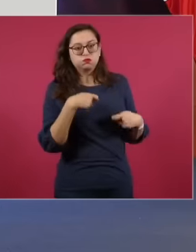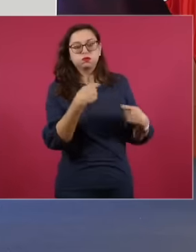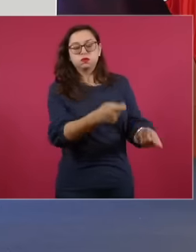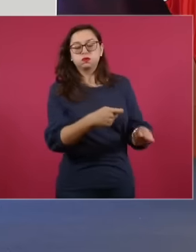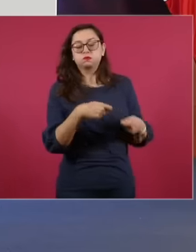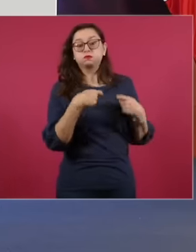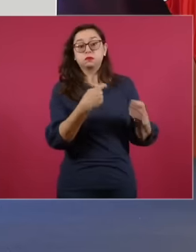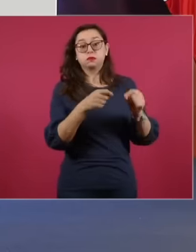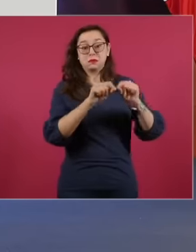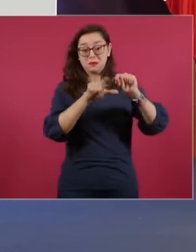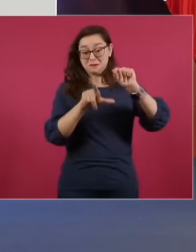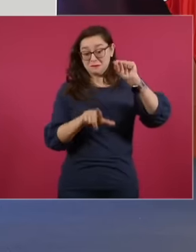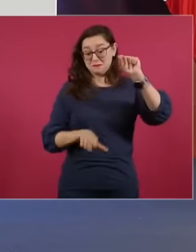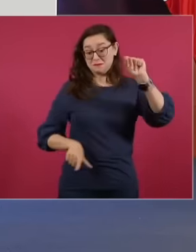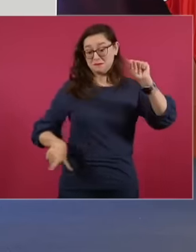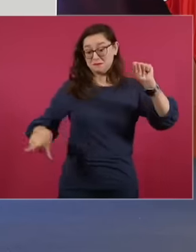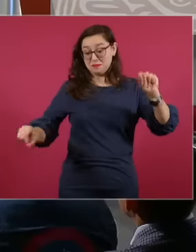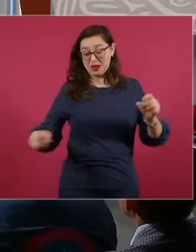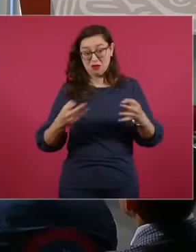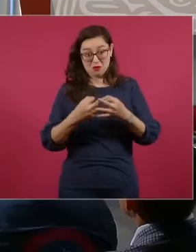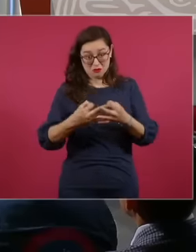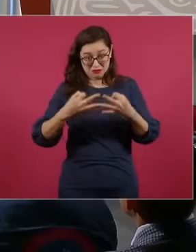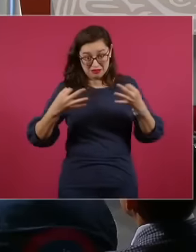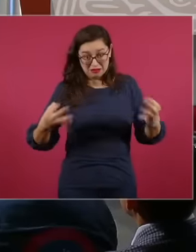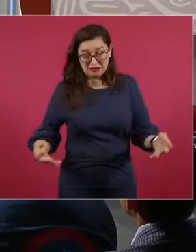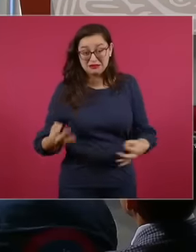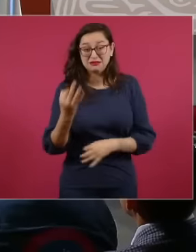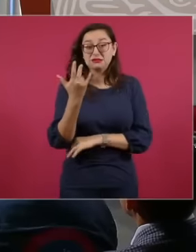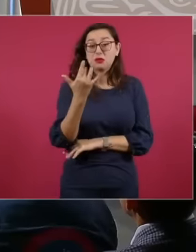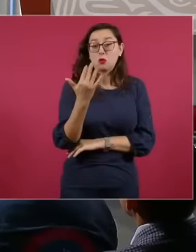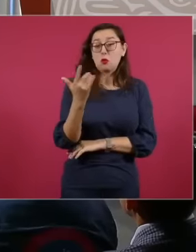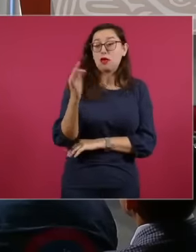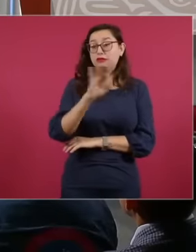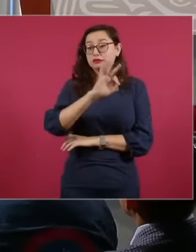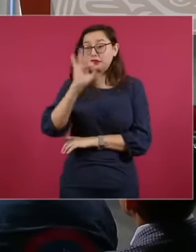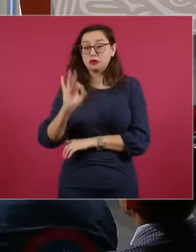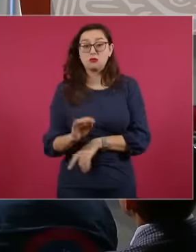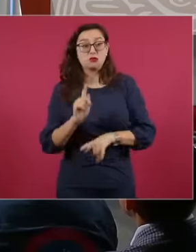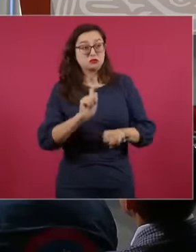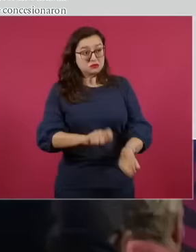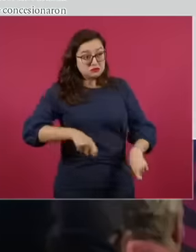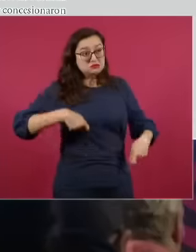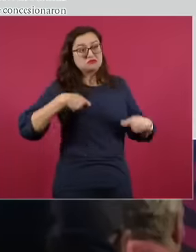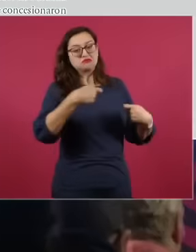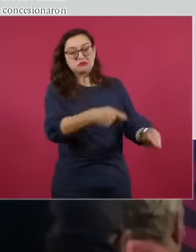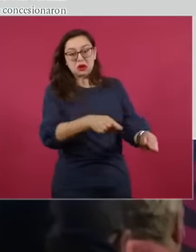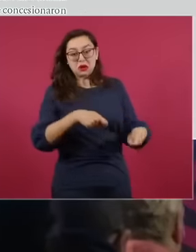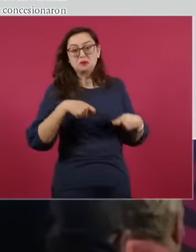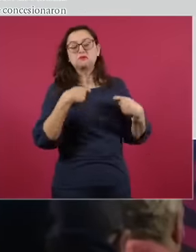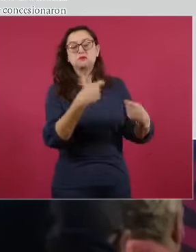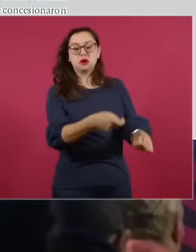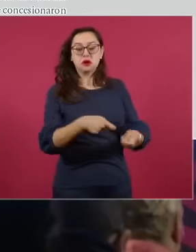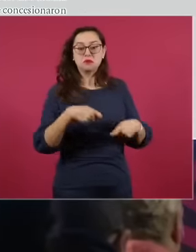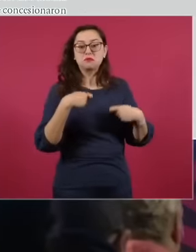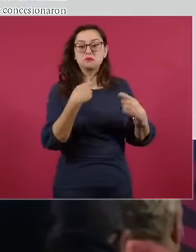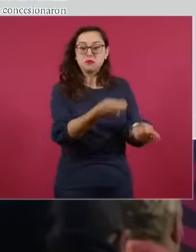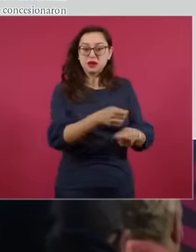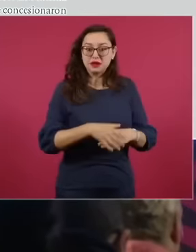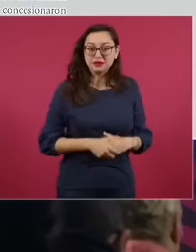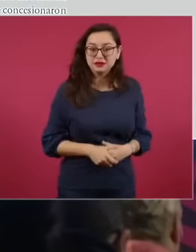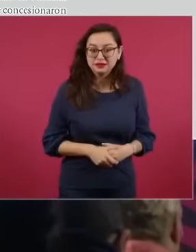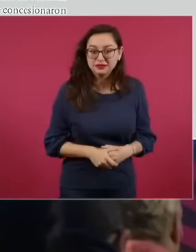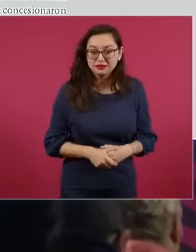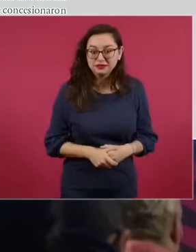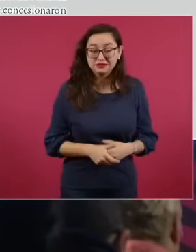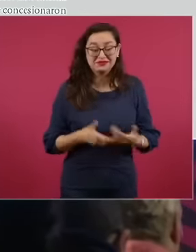territory for mining exploitation, not even in the Porfiriato did they have so much